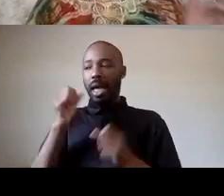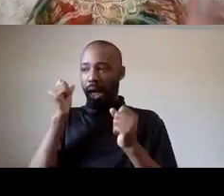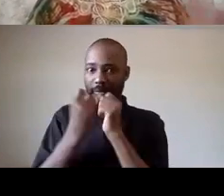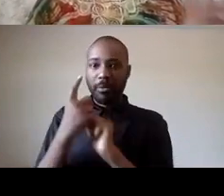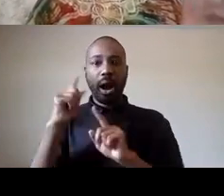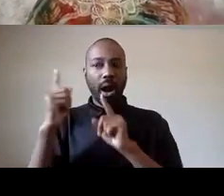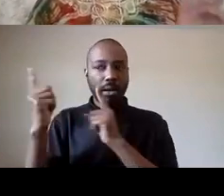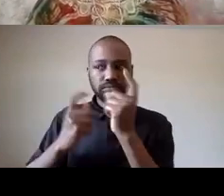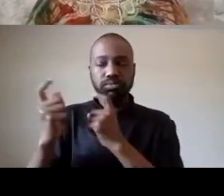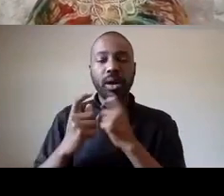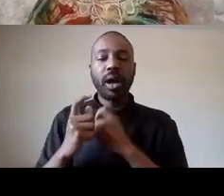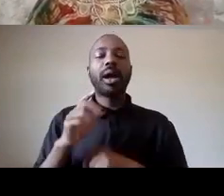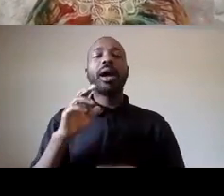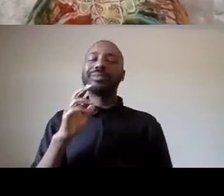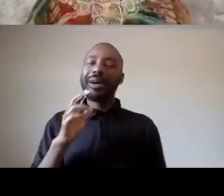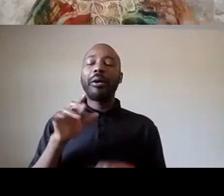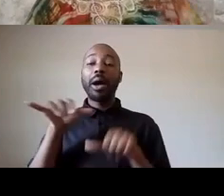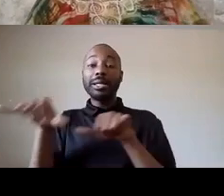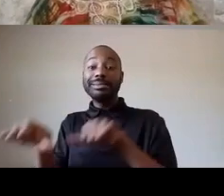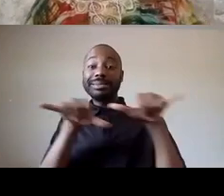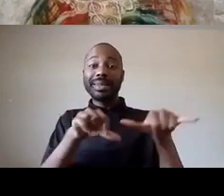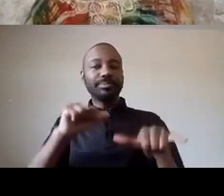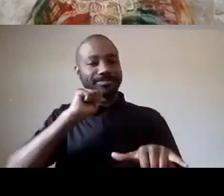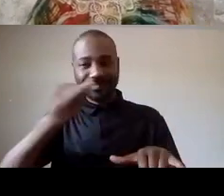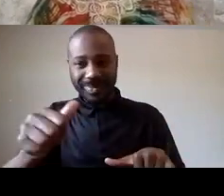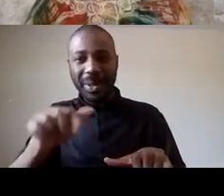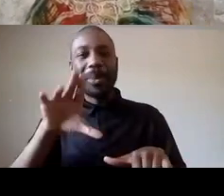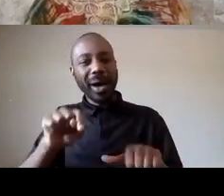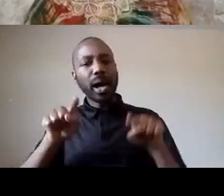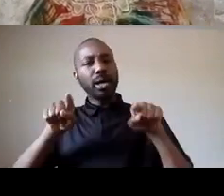along the same continuum right so on the continuum of defund the